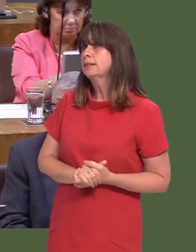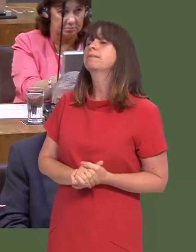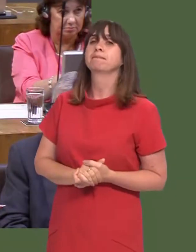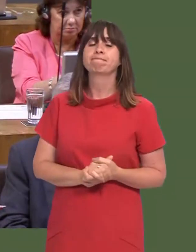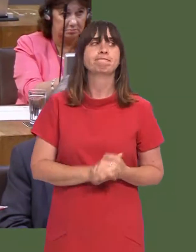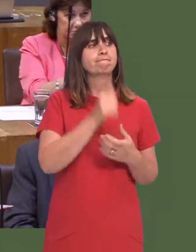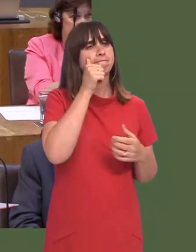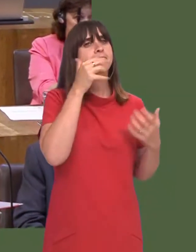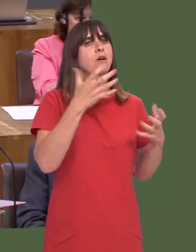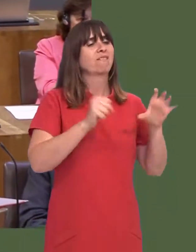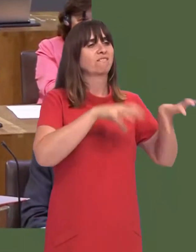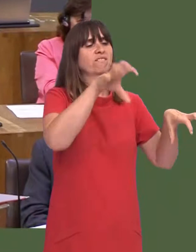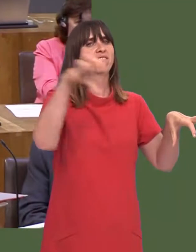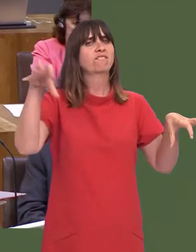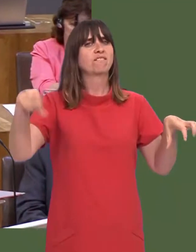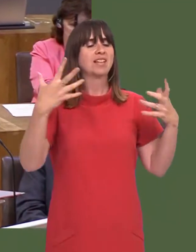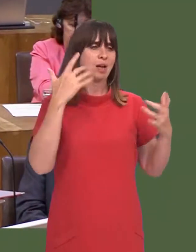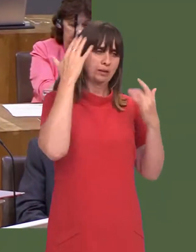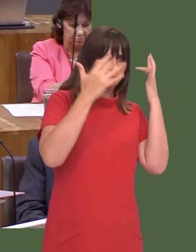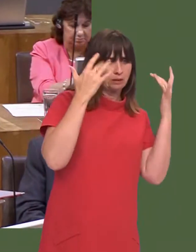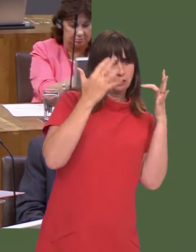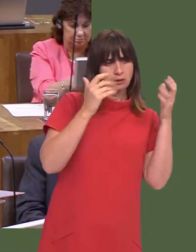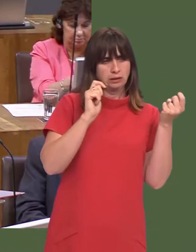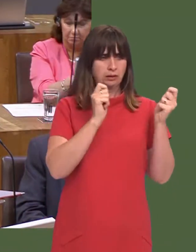institutions are currently reviewing their staffing structures.